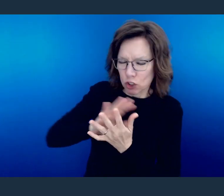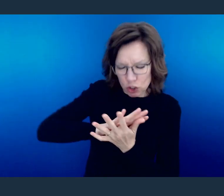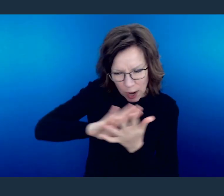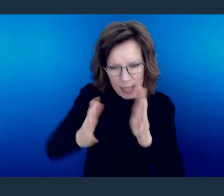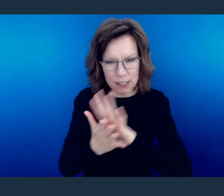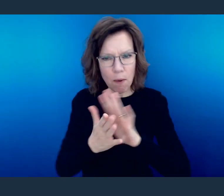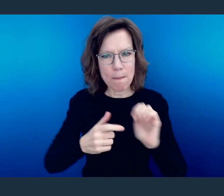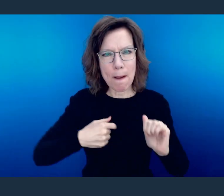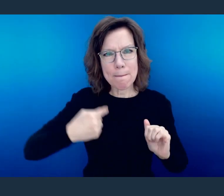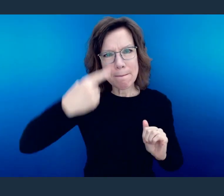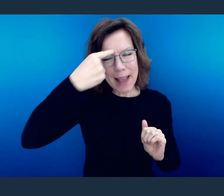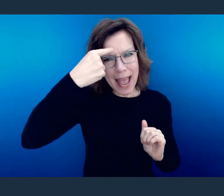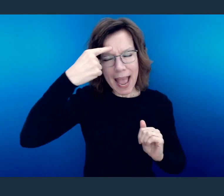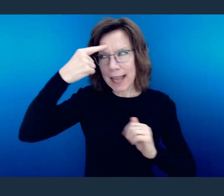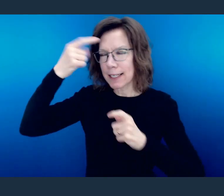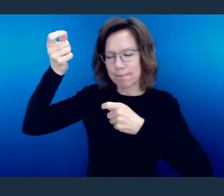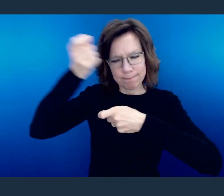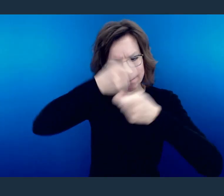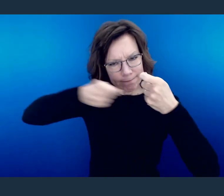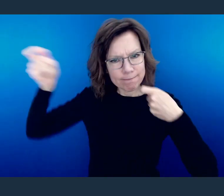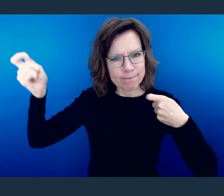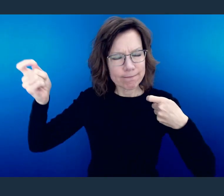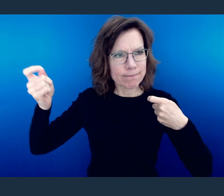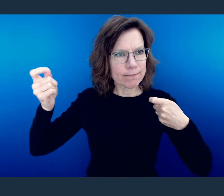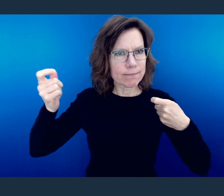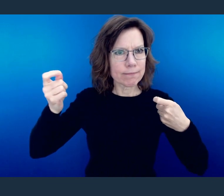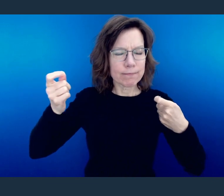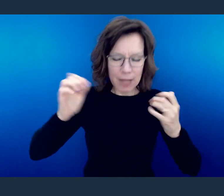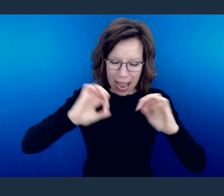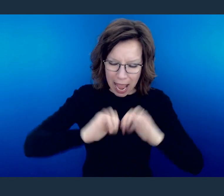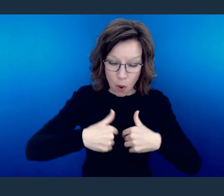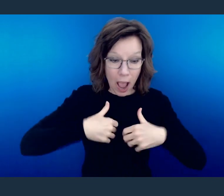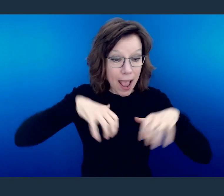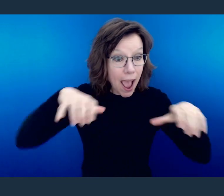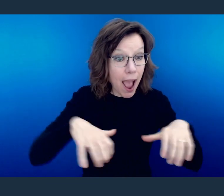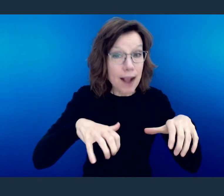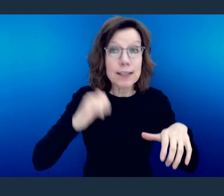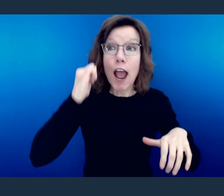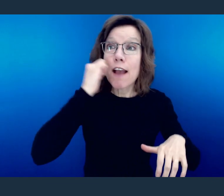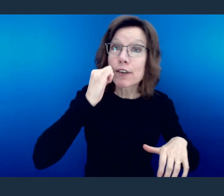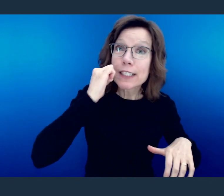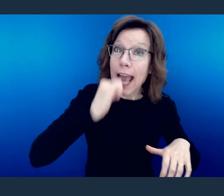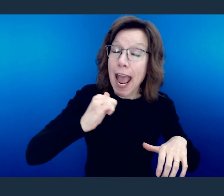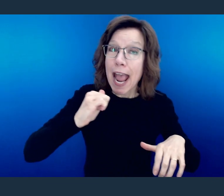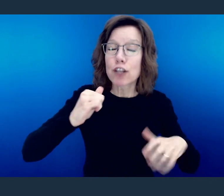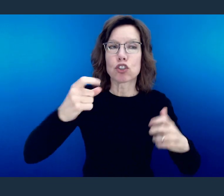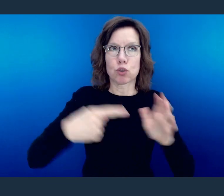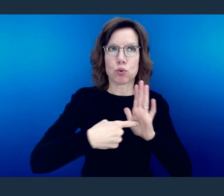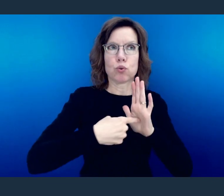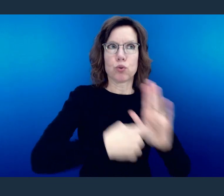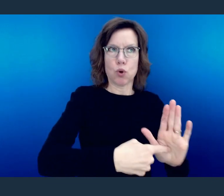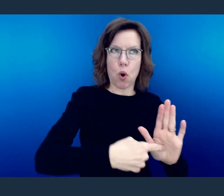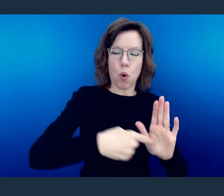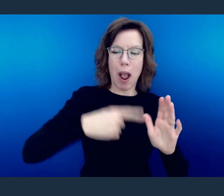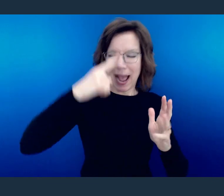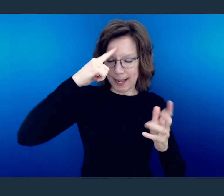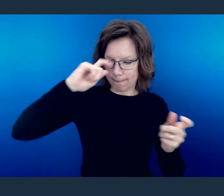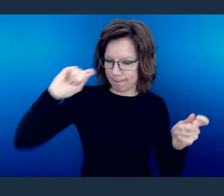And that is to become changed in outward appearance or expression as manifesting a change in nature